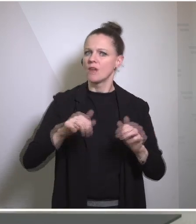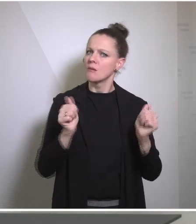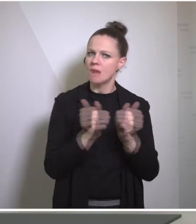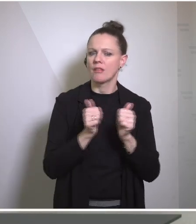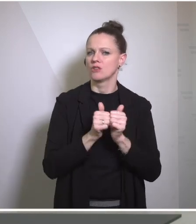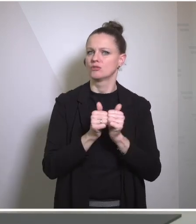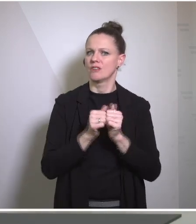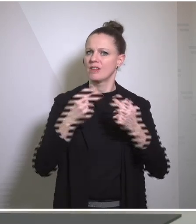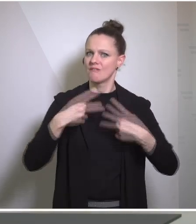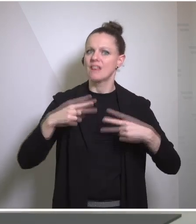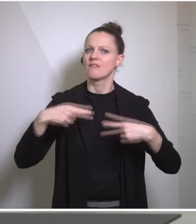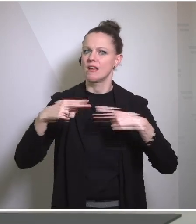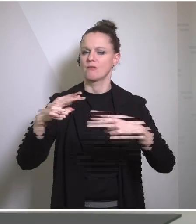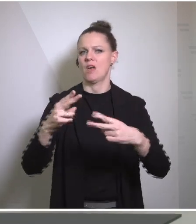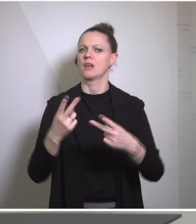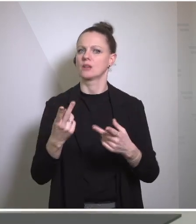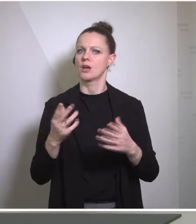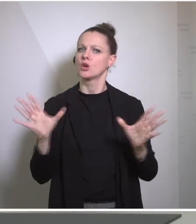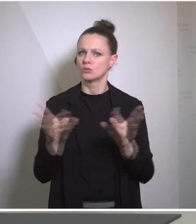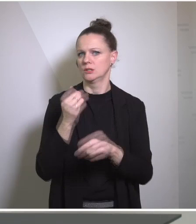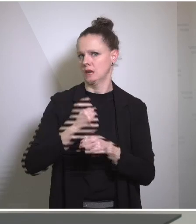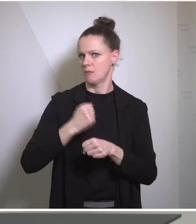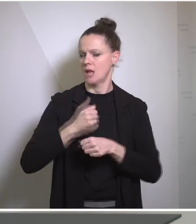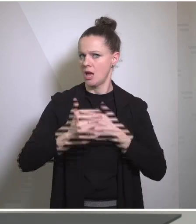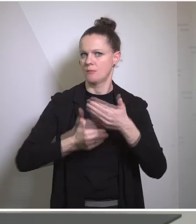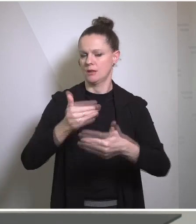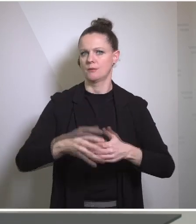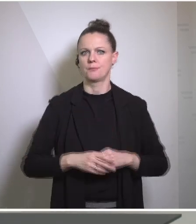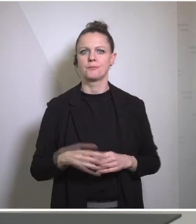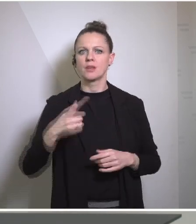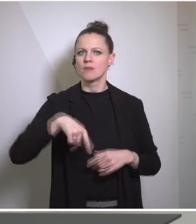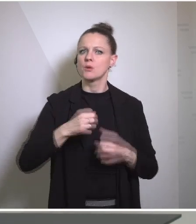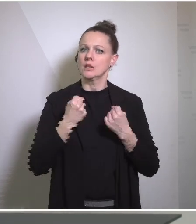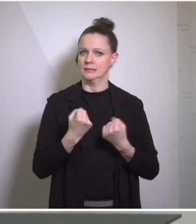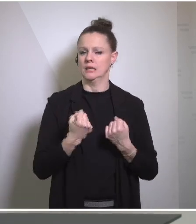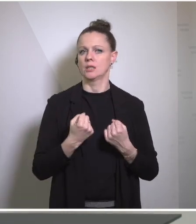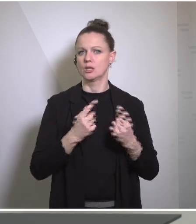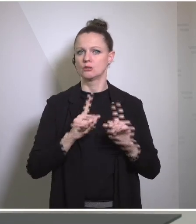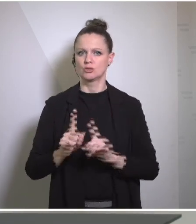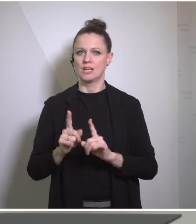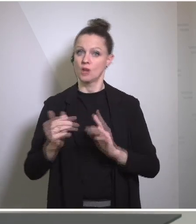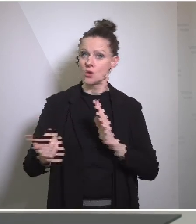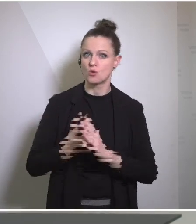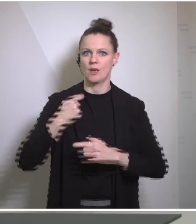the emerging voices program that we have together. We want to make sure that this new generation in